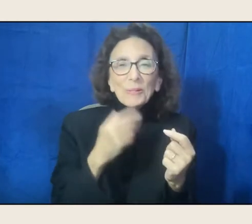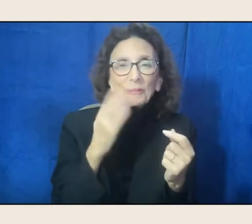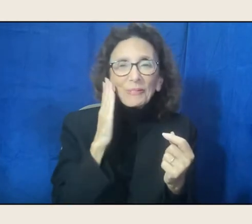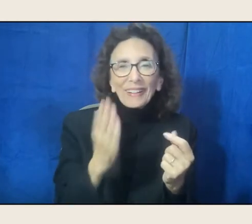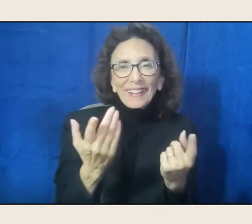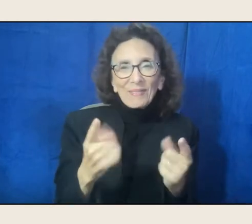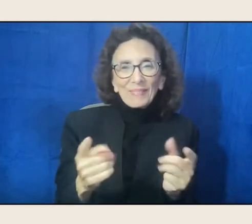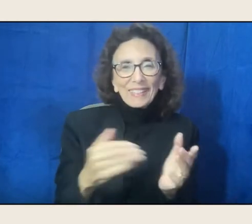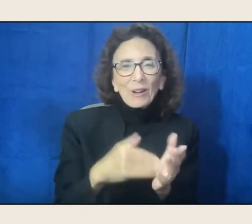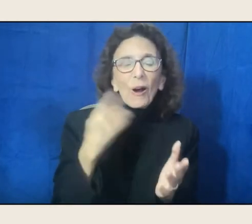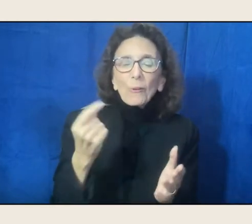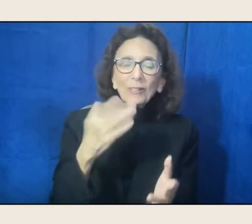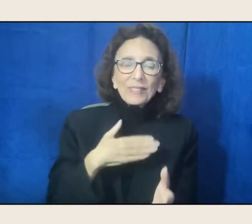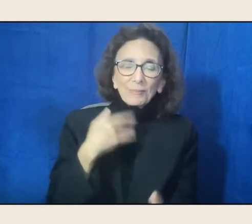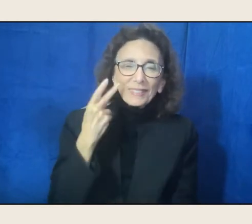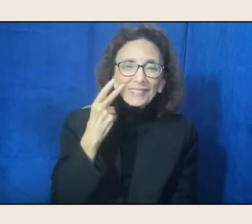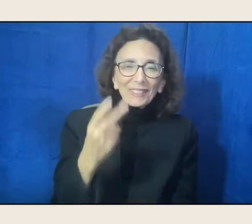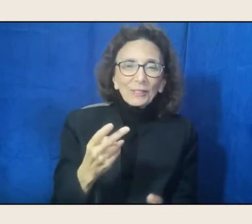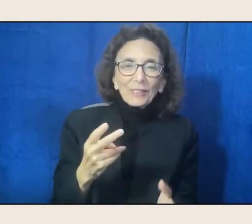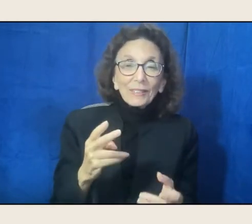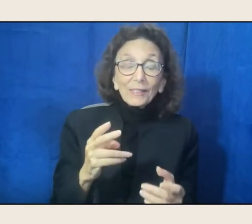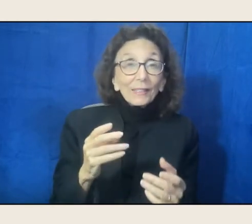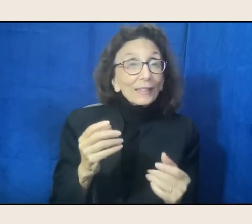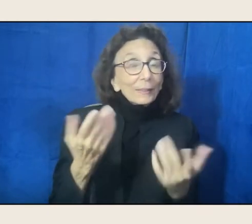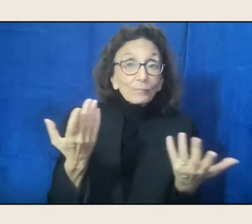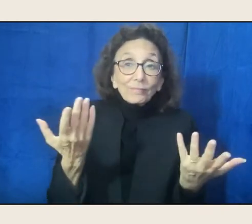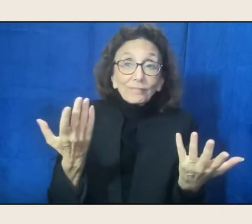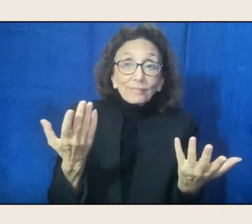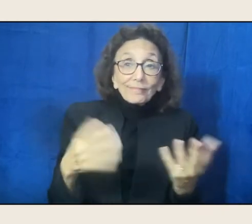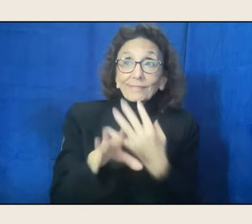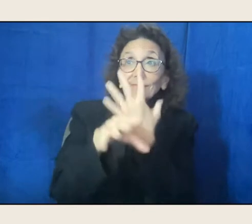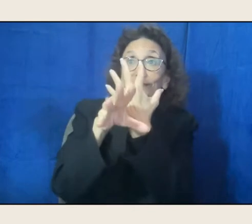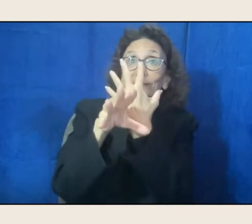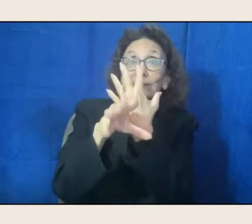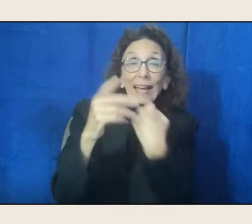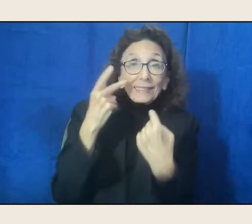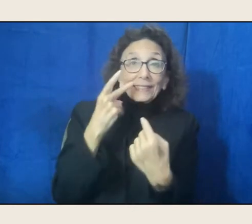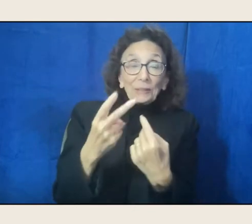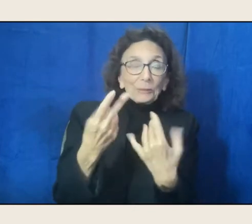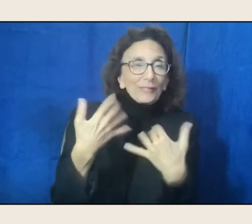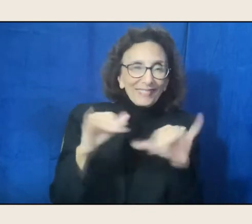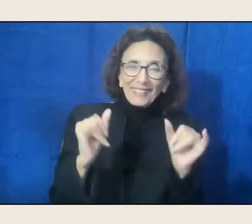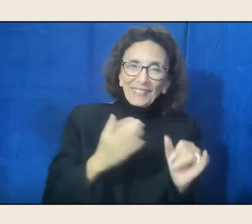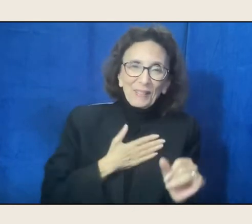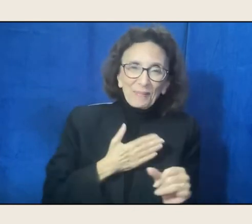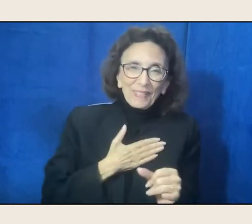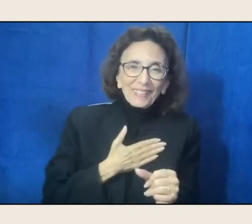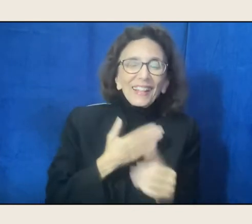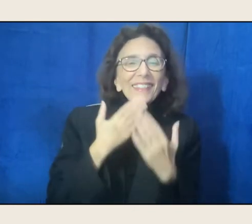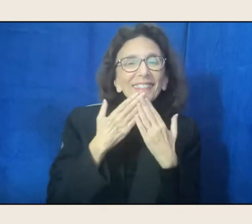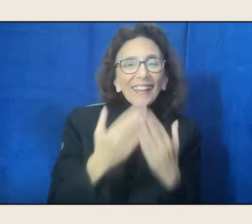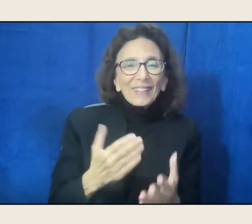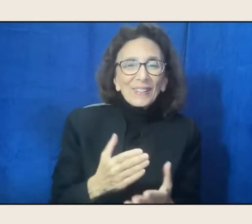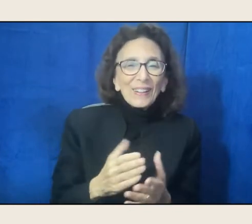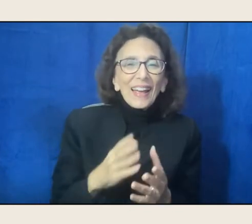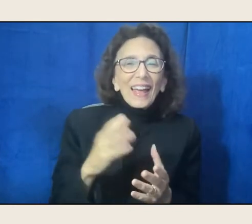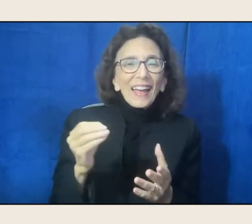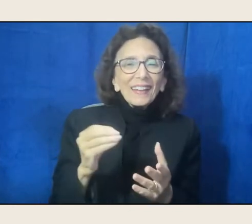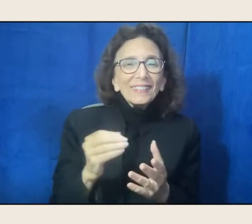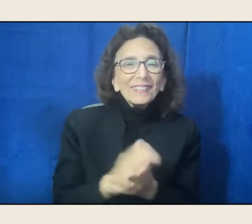even in this manner. So thank you so much, and yeah. Go ahead.